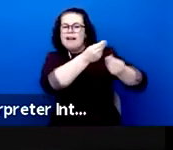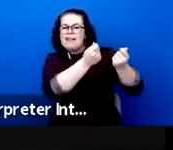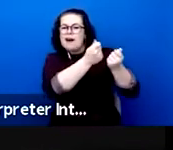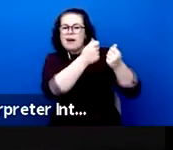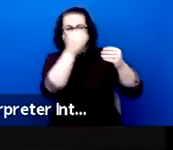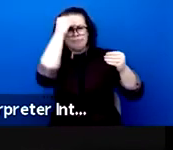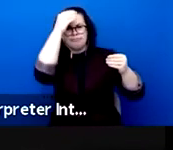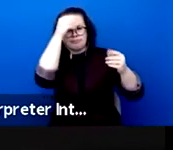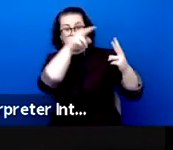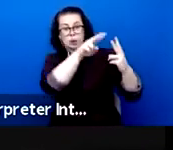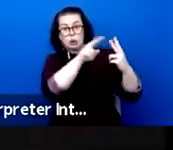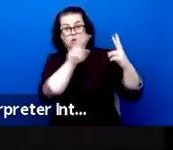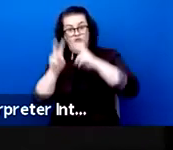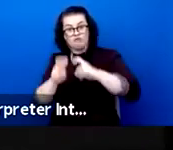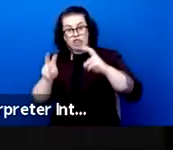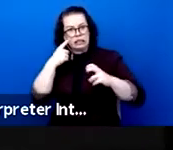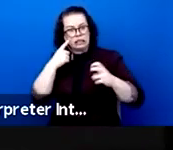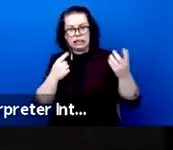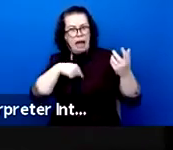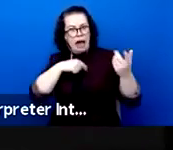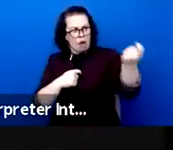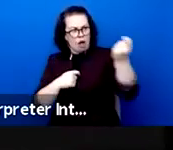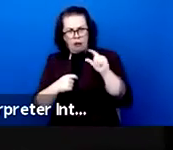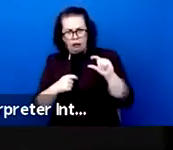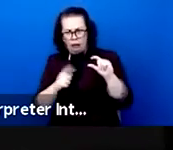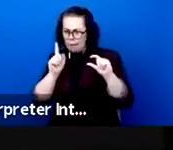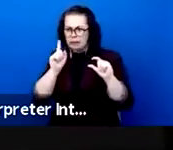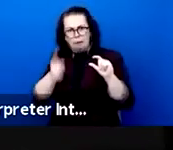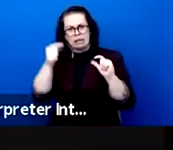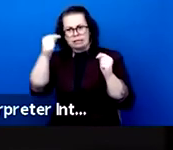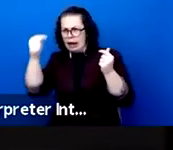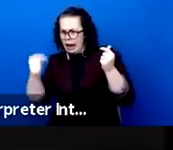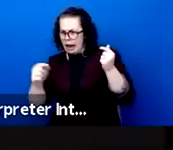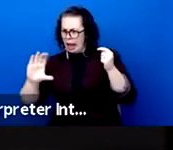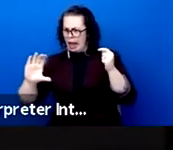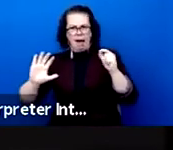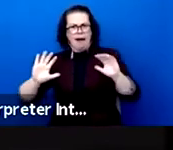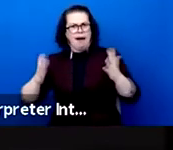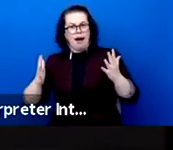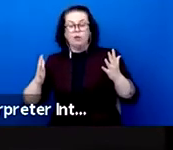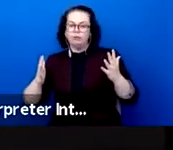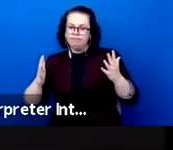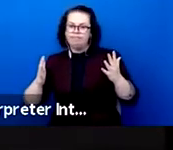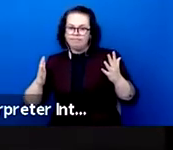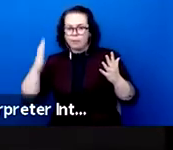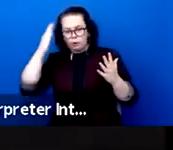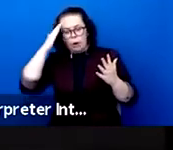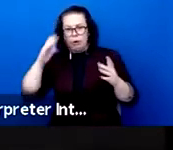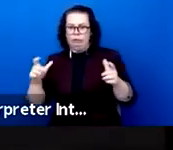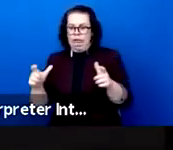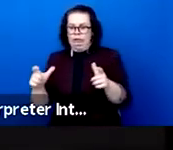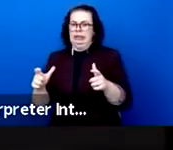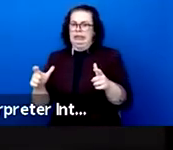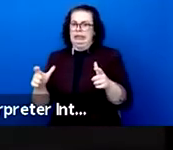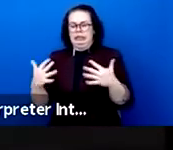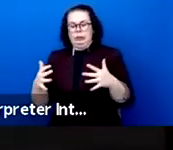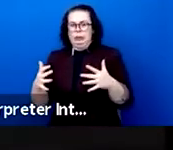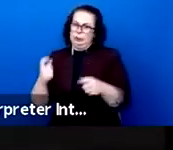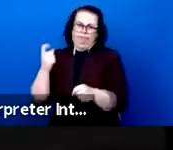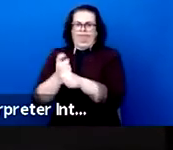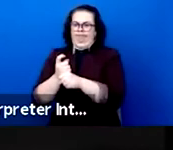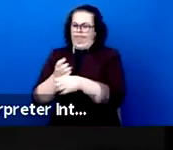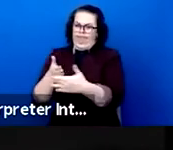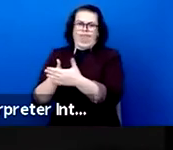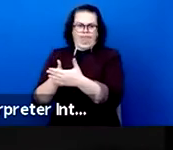sector that is characterized by a disparity in the way it's financed in Europe but also by a great